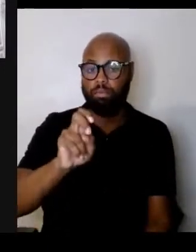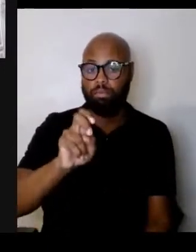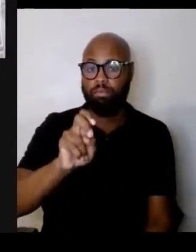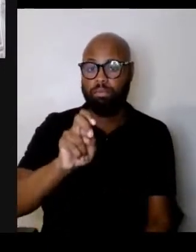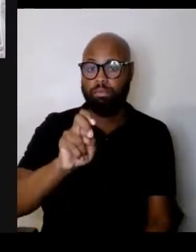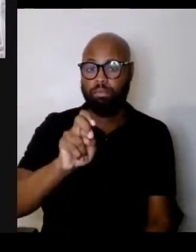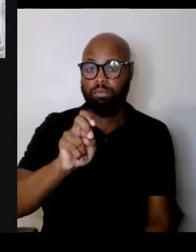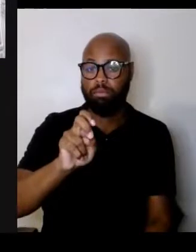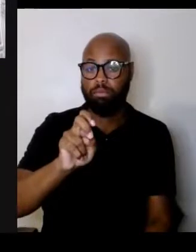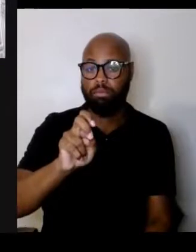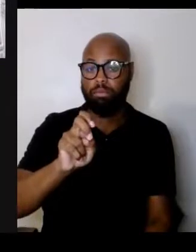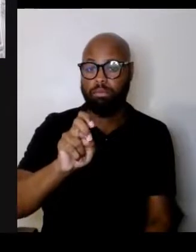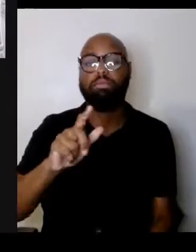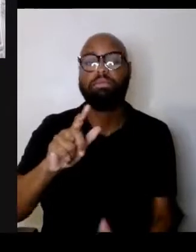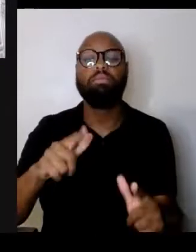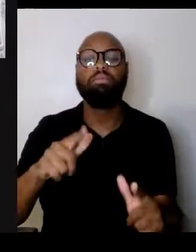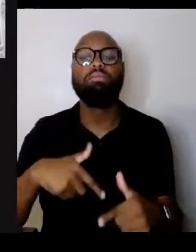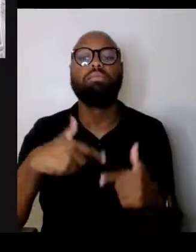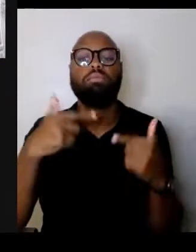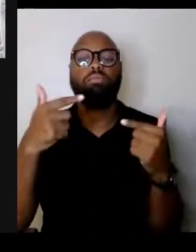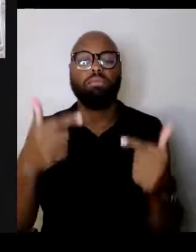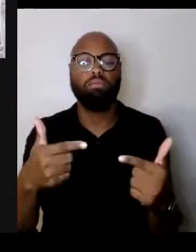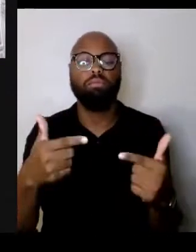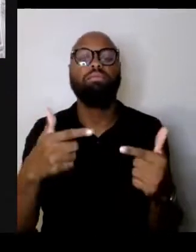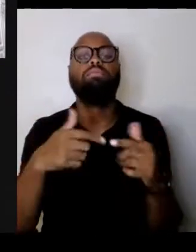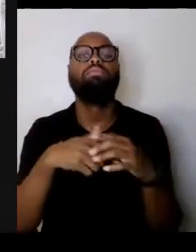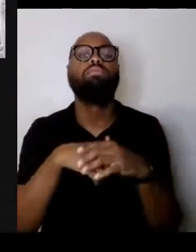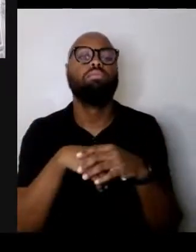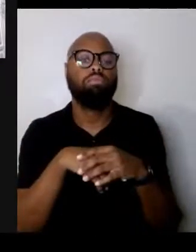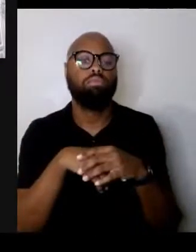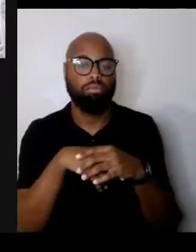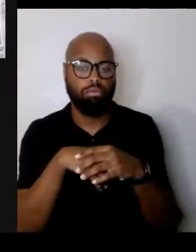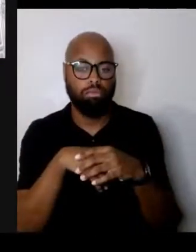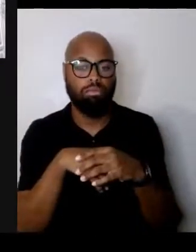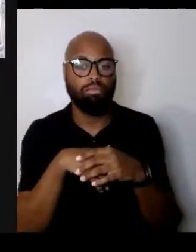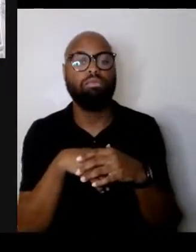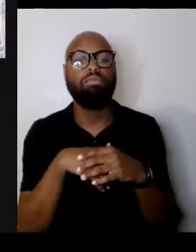Well, we had a celebration of the